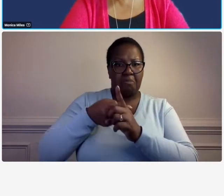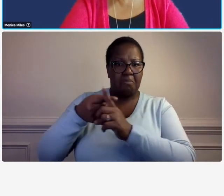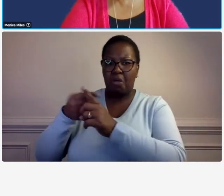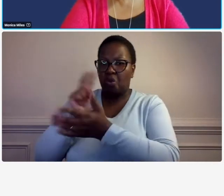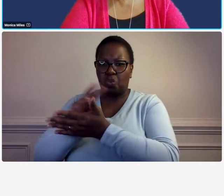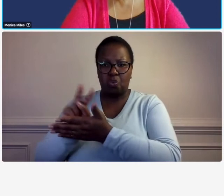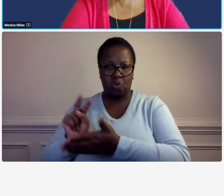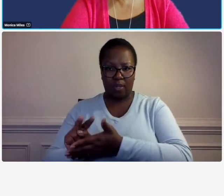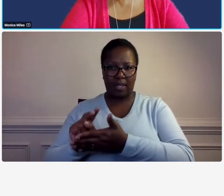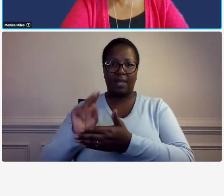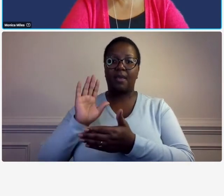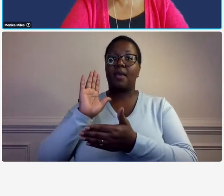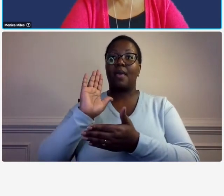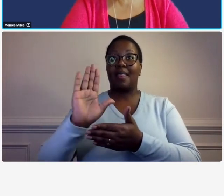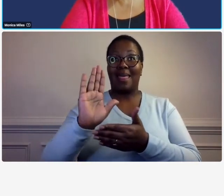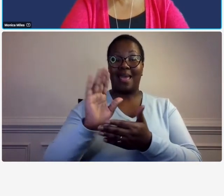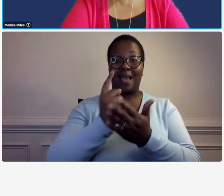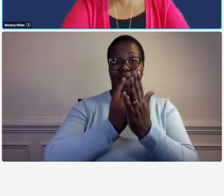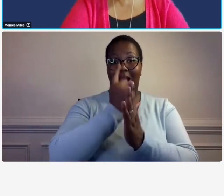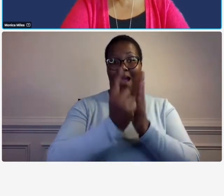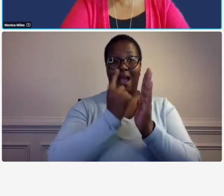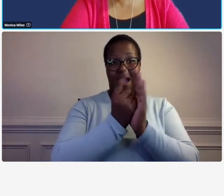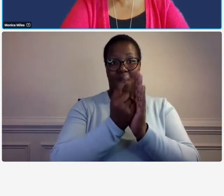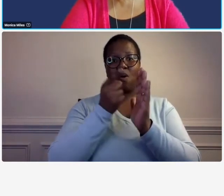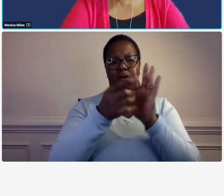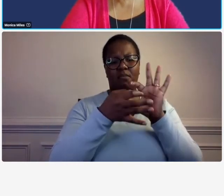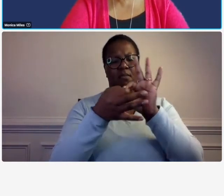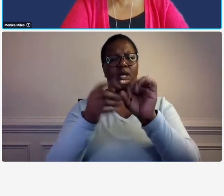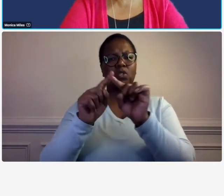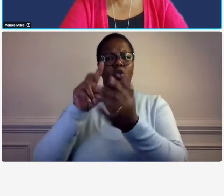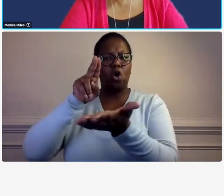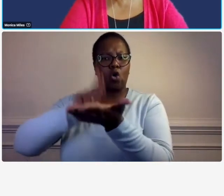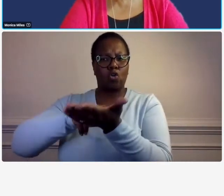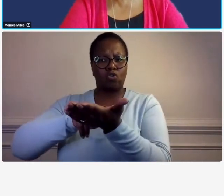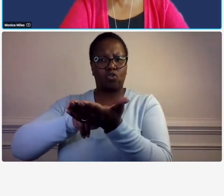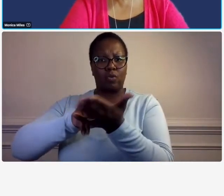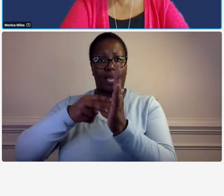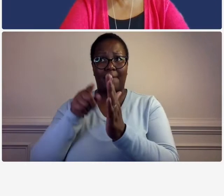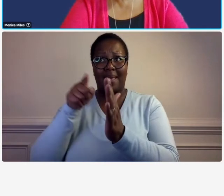are billable to a contract would you classify that related payroll cost for that employee